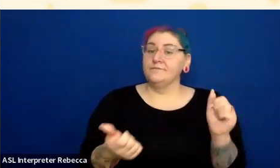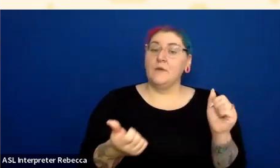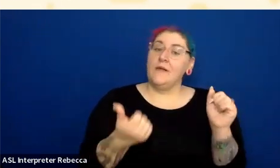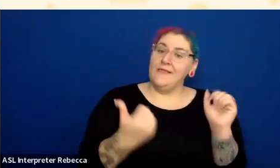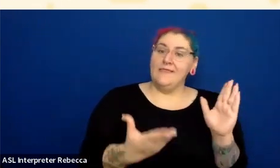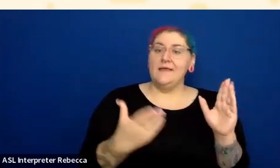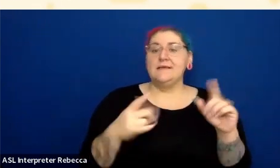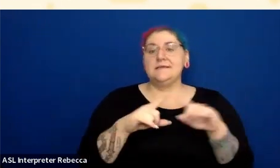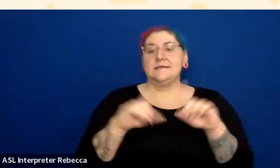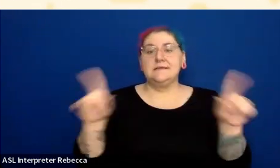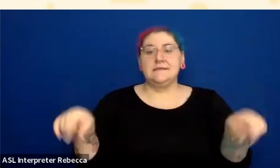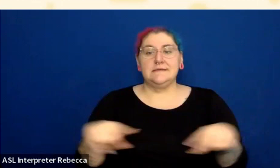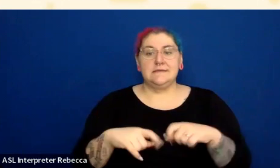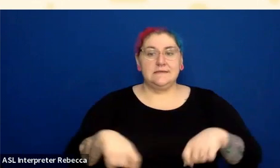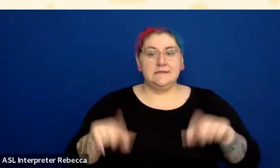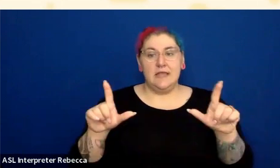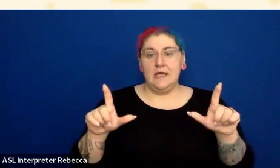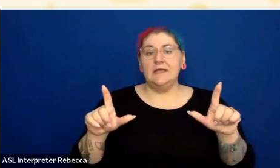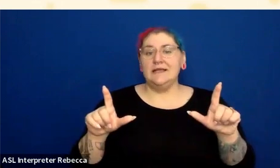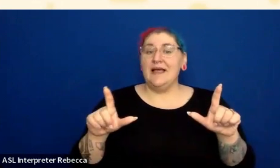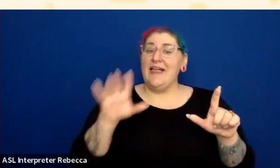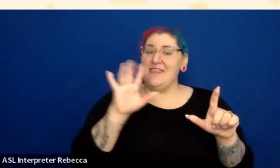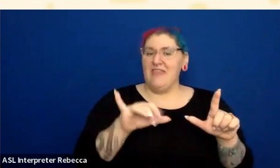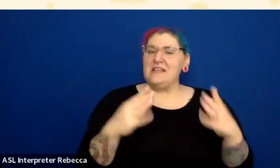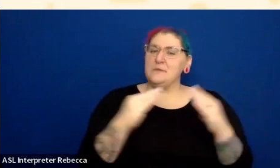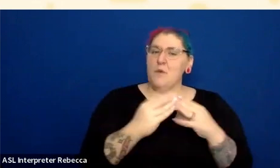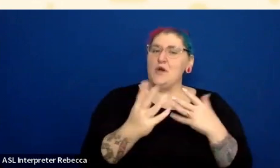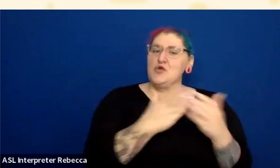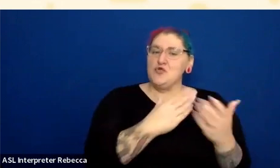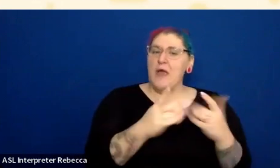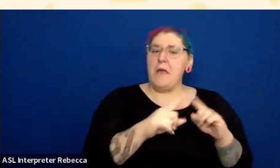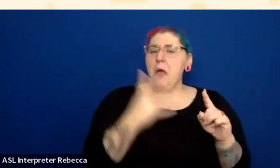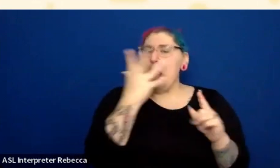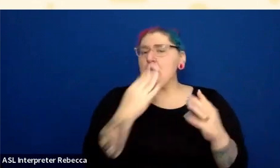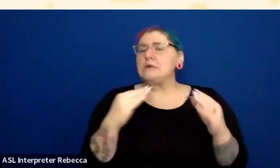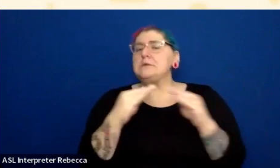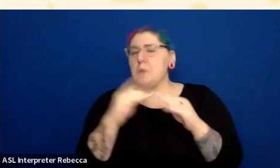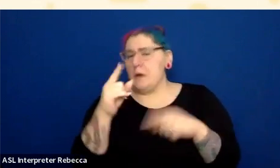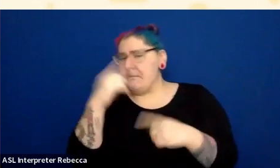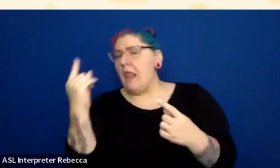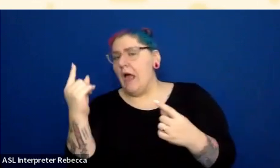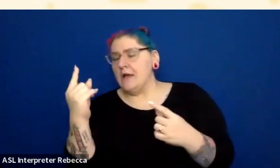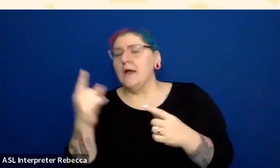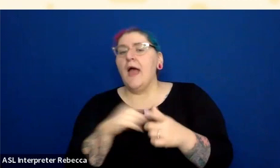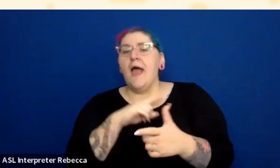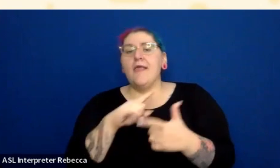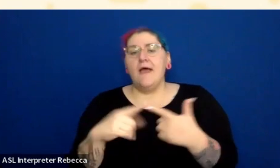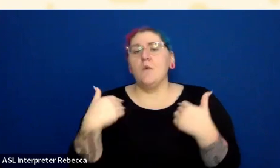We got that much darker gray that's getting a lot closer to black. And then we have got that contrast that's going to give you what you need again.